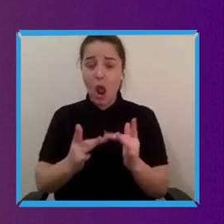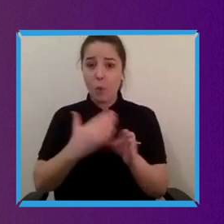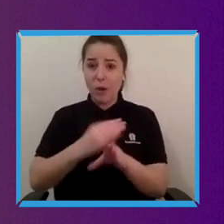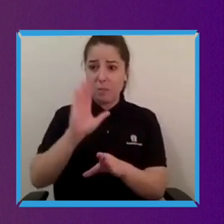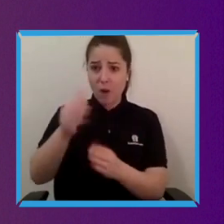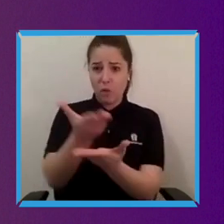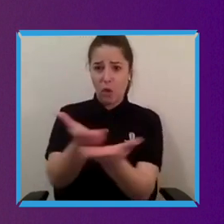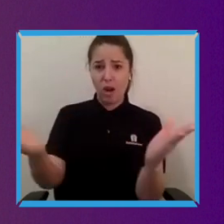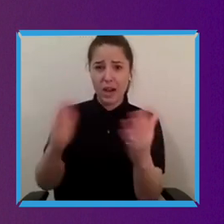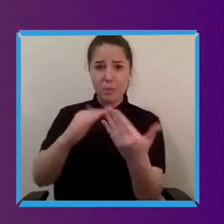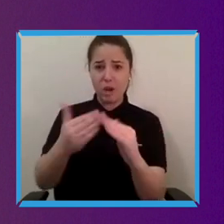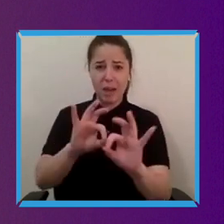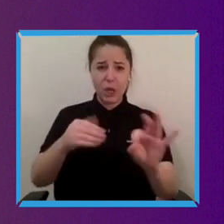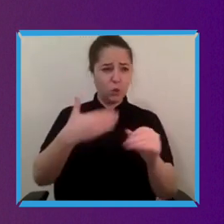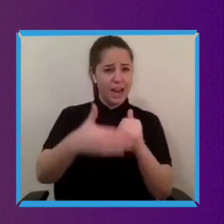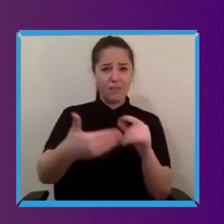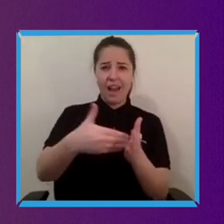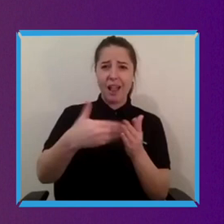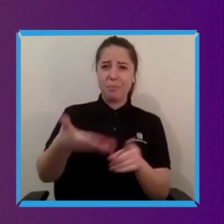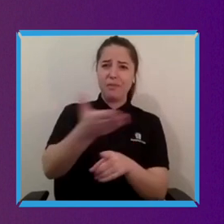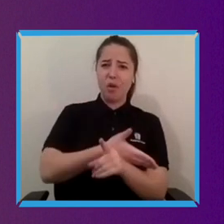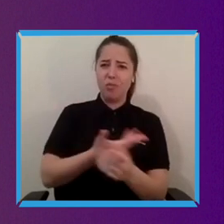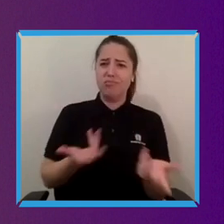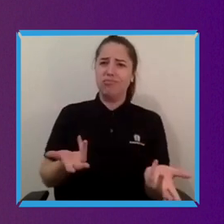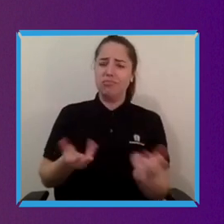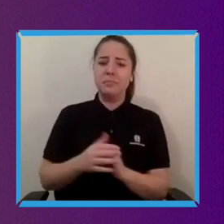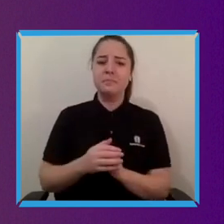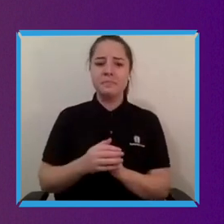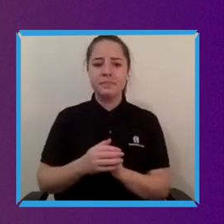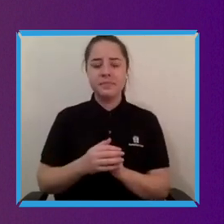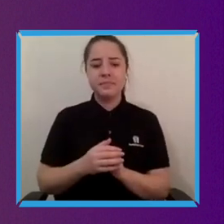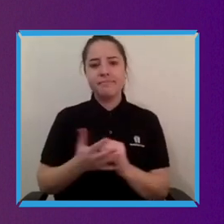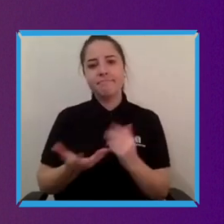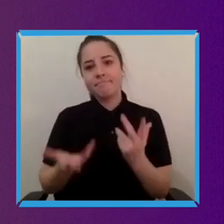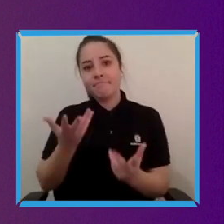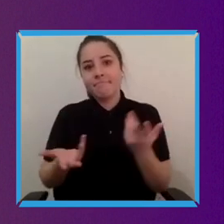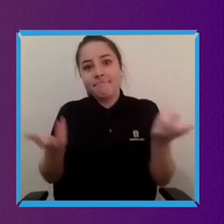bit, a bit of cartoonish fashion but I think there's some elements there that are worth